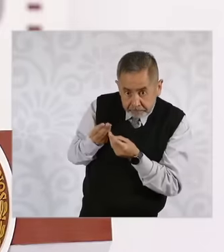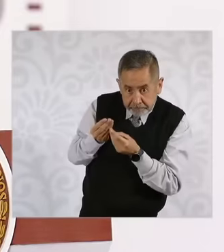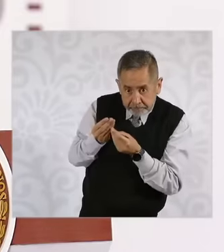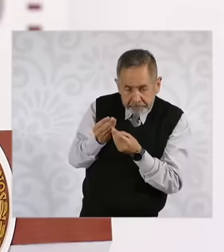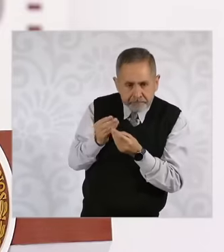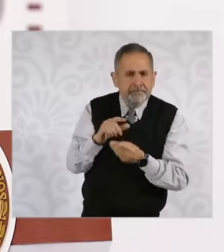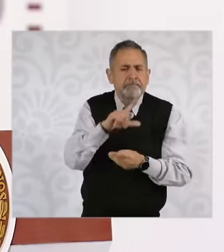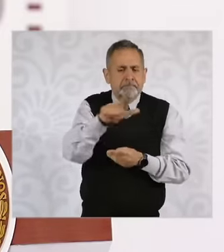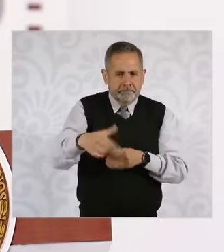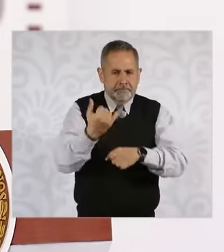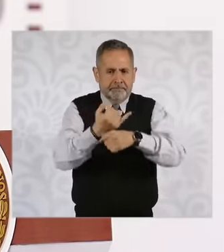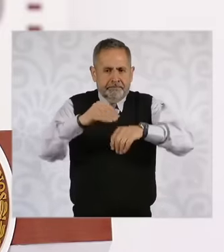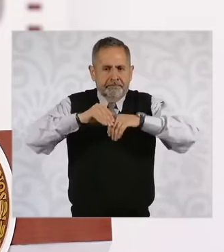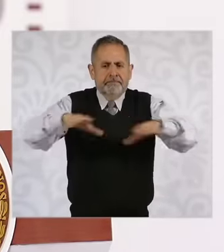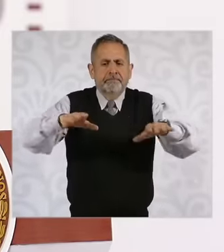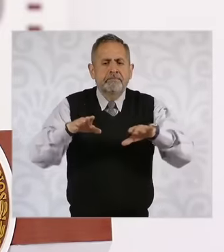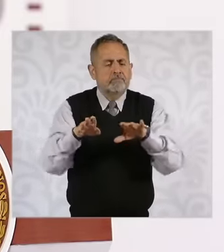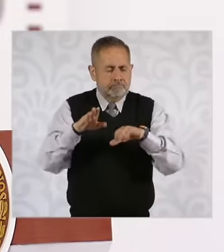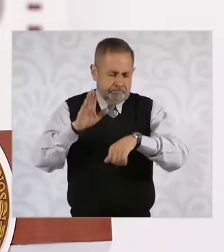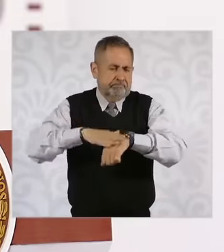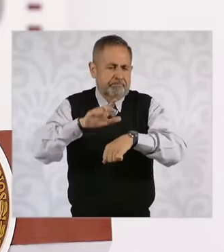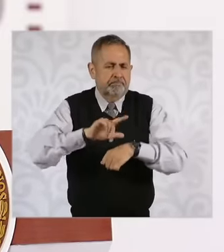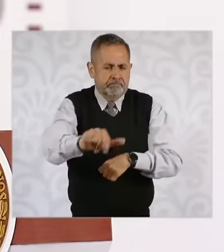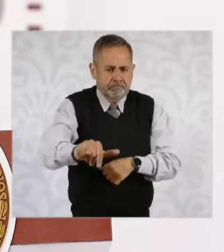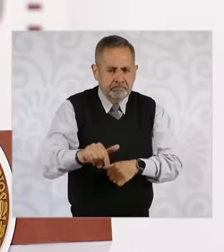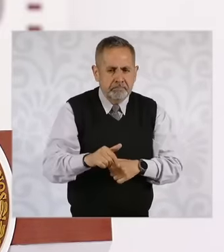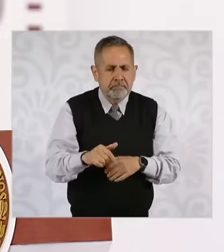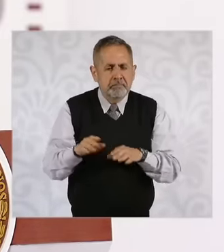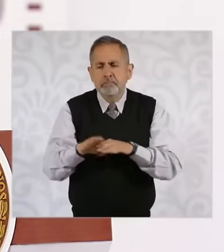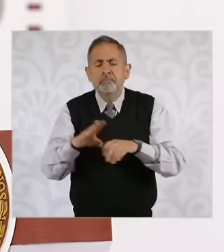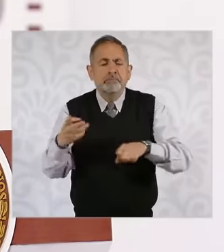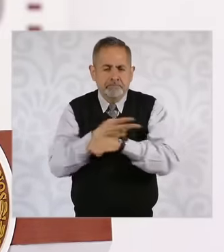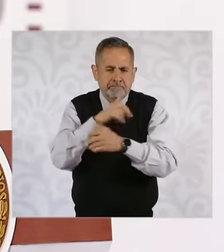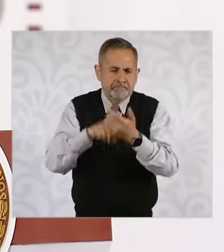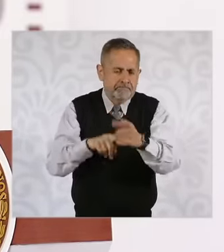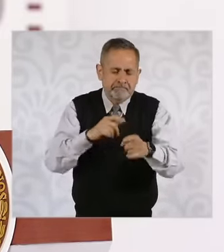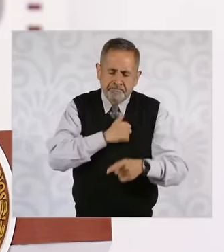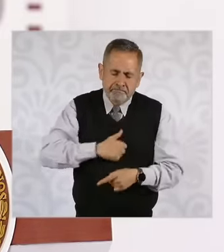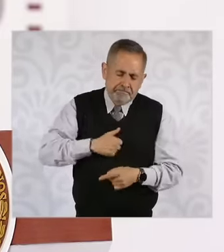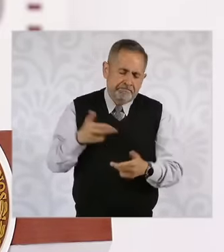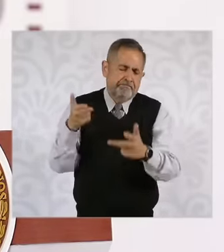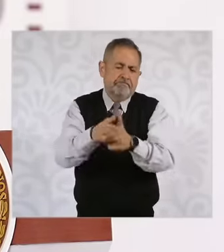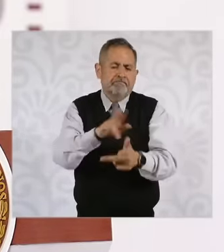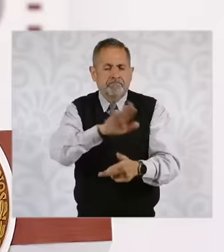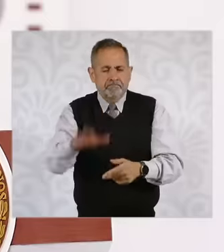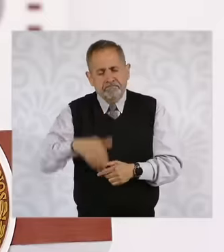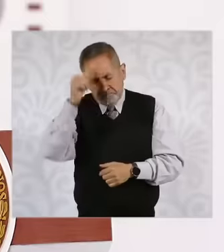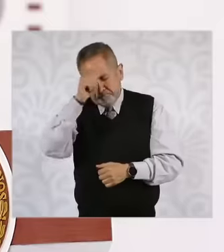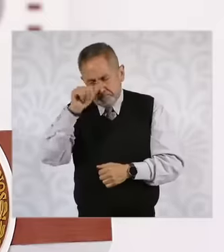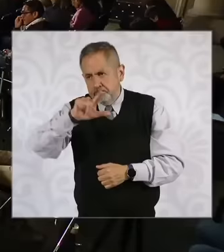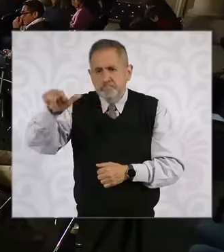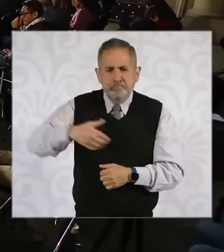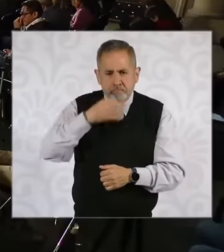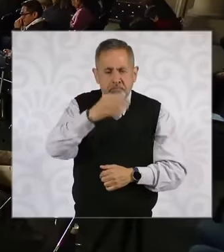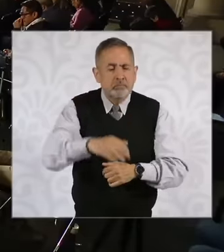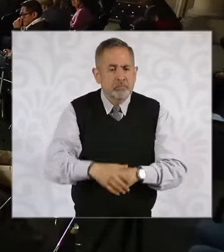more information about the unfortunate murder of the father in Chie the prosecutor has not given him a date